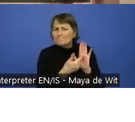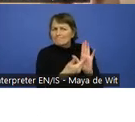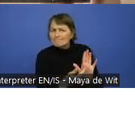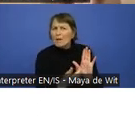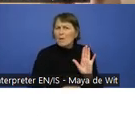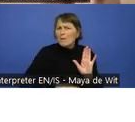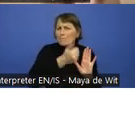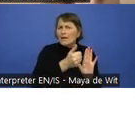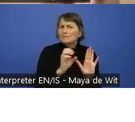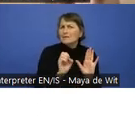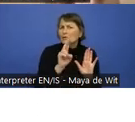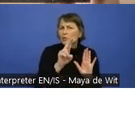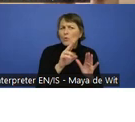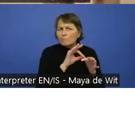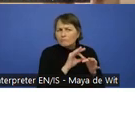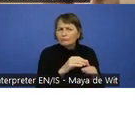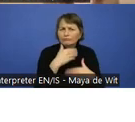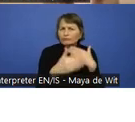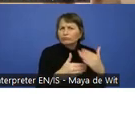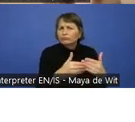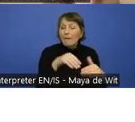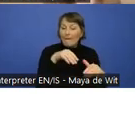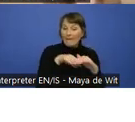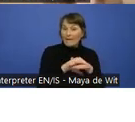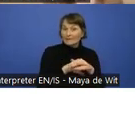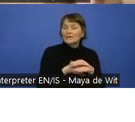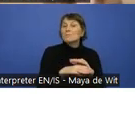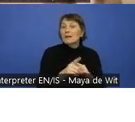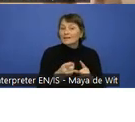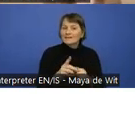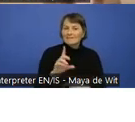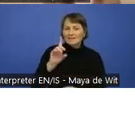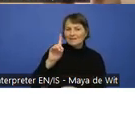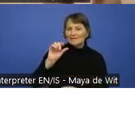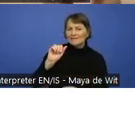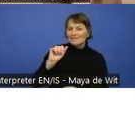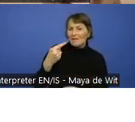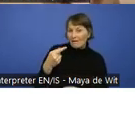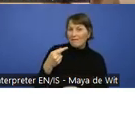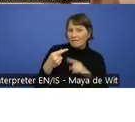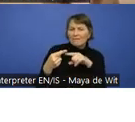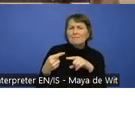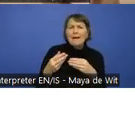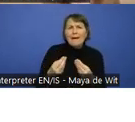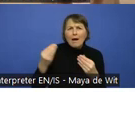And also answering questions around how the DA chapter connects to the IAAP umbrella.